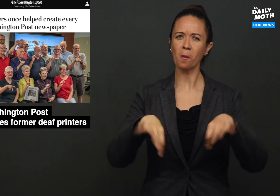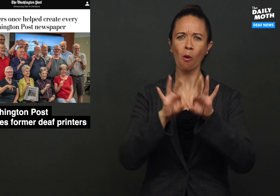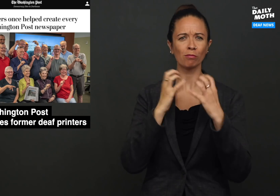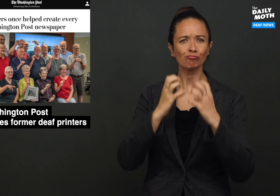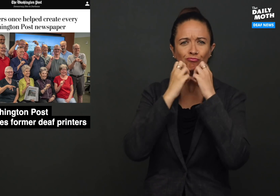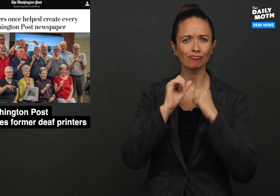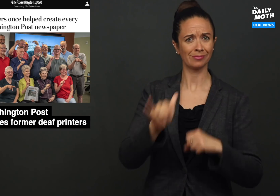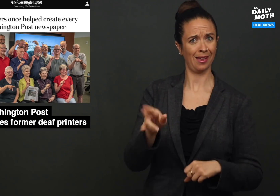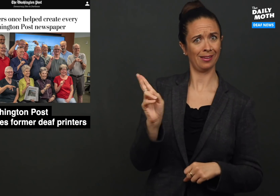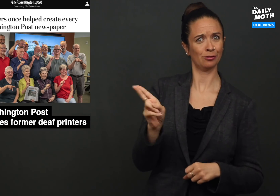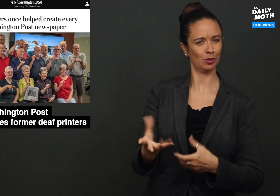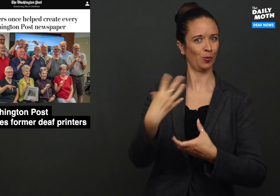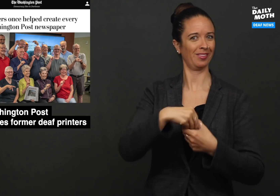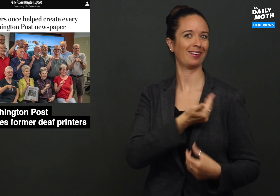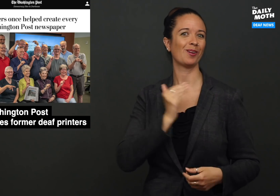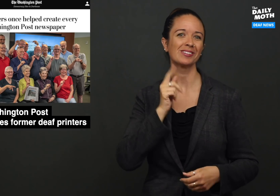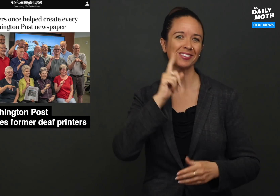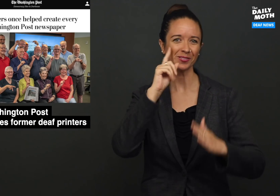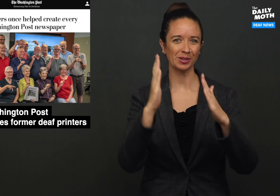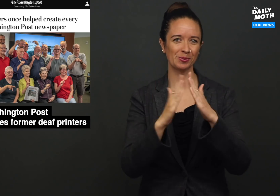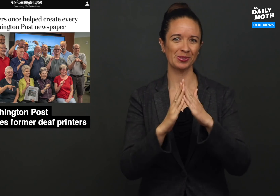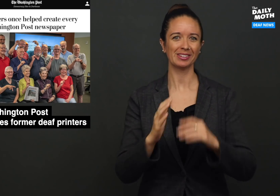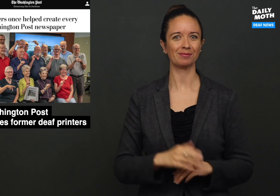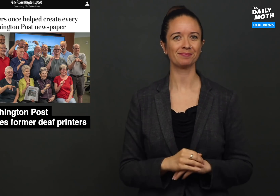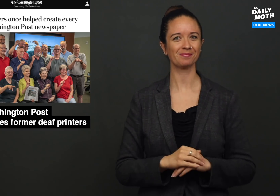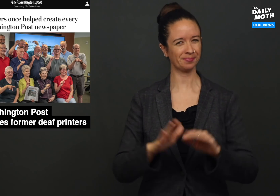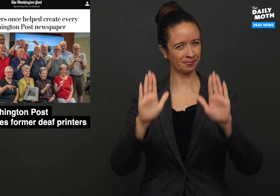It is important to treasure this history within our Deaf community.